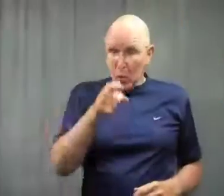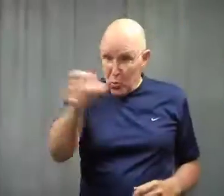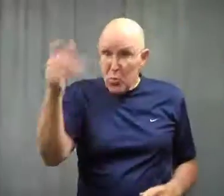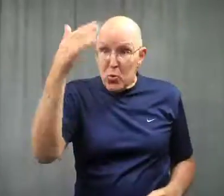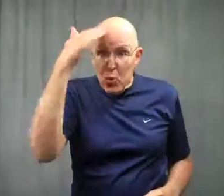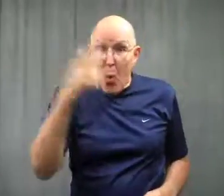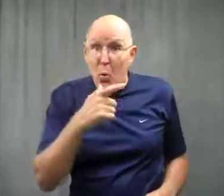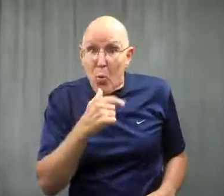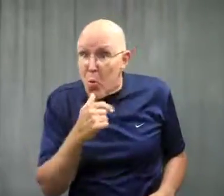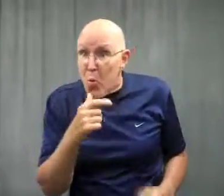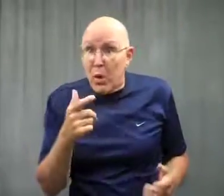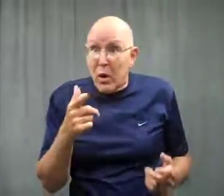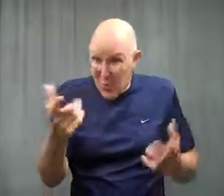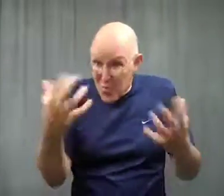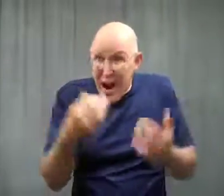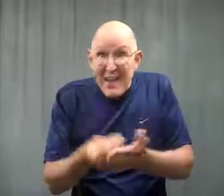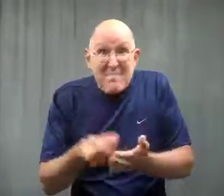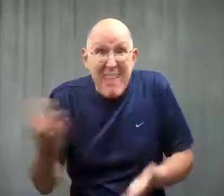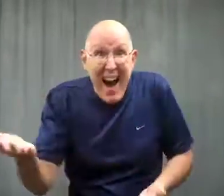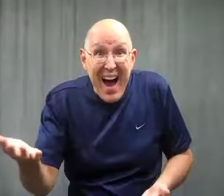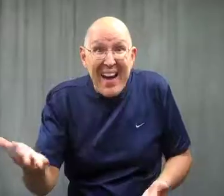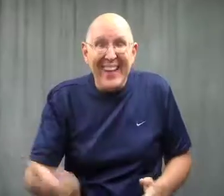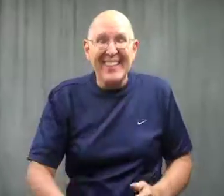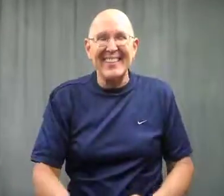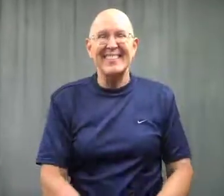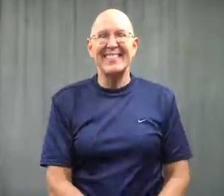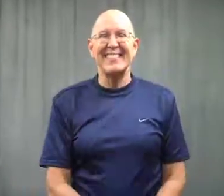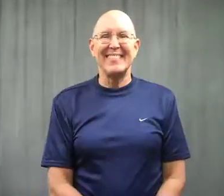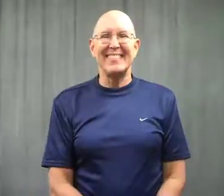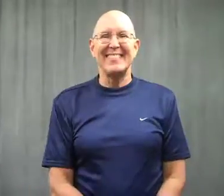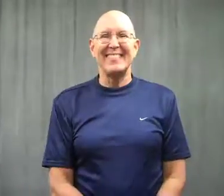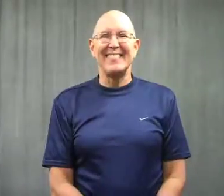Do you know who it is? Do you want to buy it?